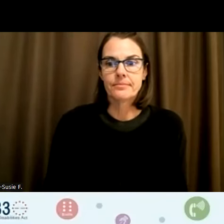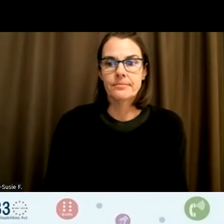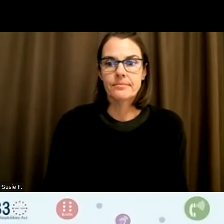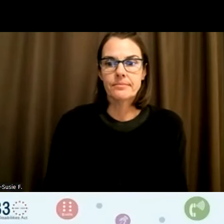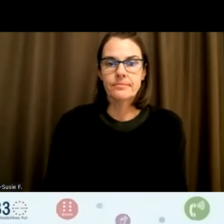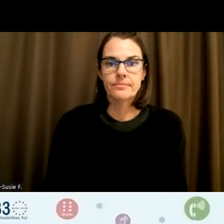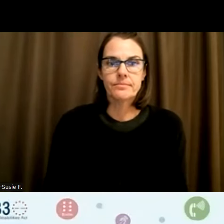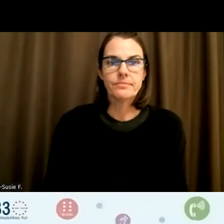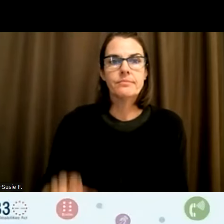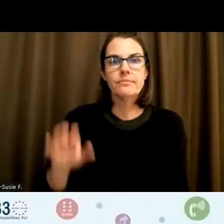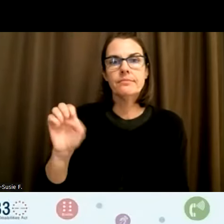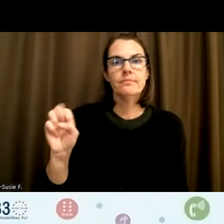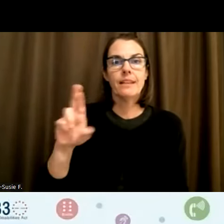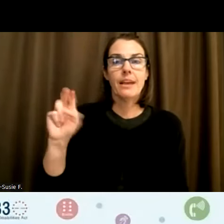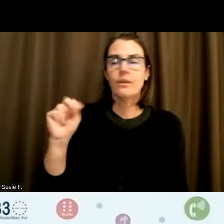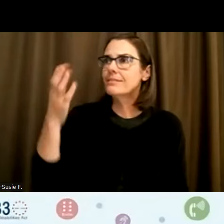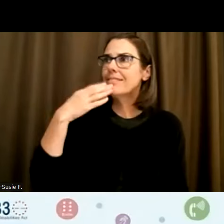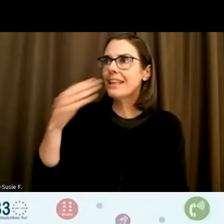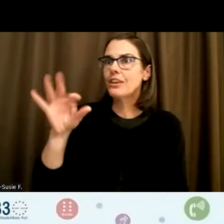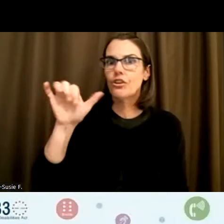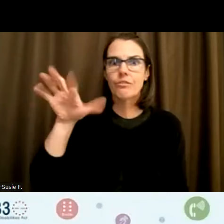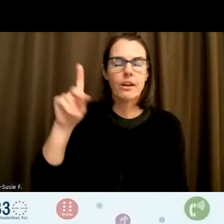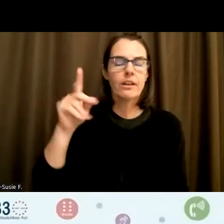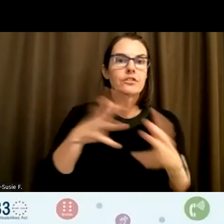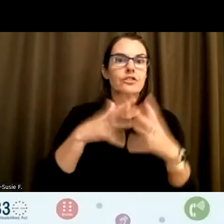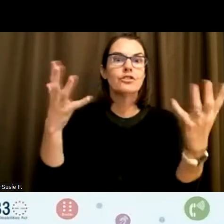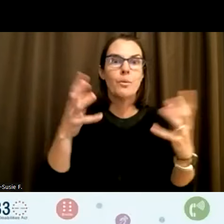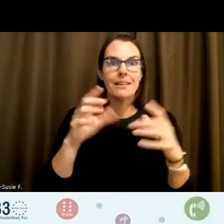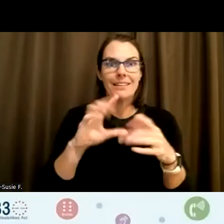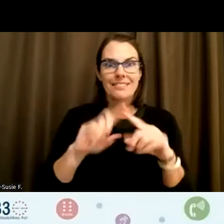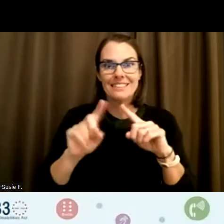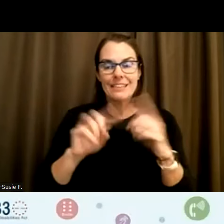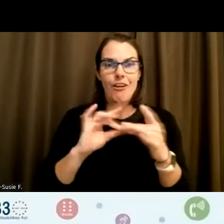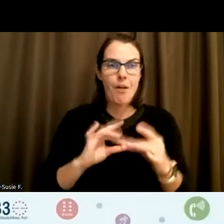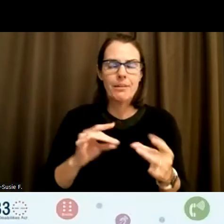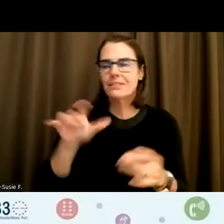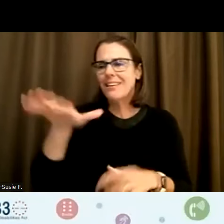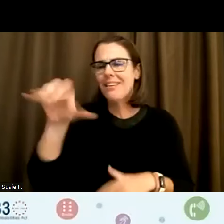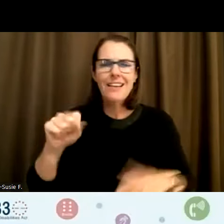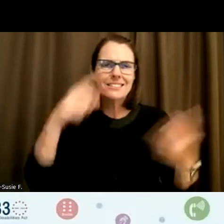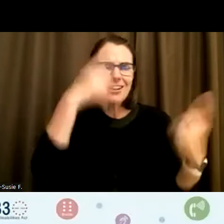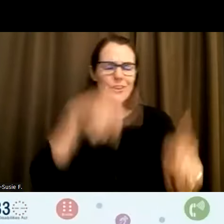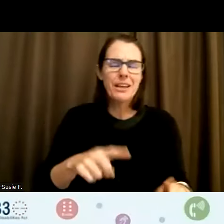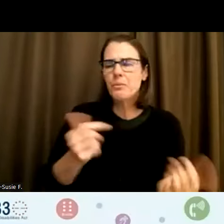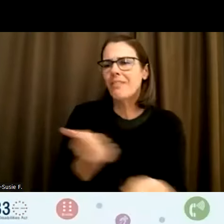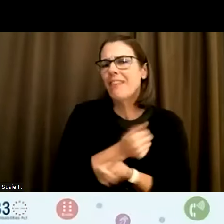This is Aaron speaking. Thank you, Frank. There's so many comments of saying, yes, we agree we would love to see things integrated. And you know,